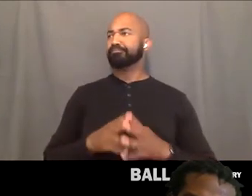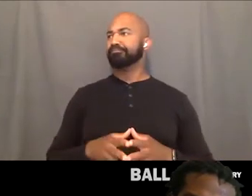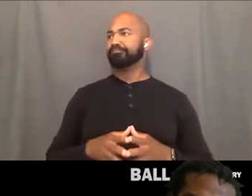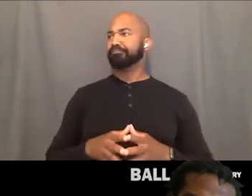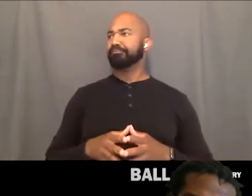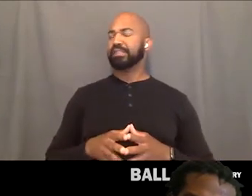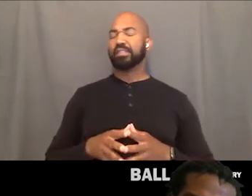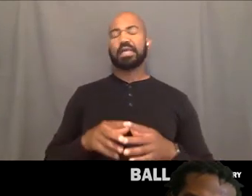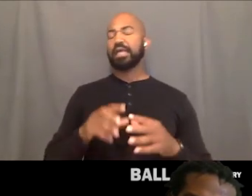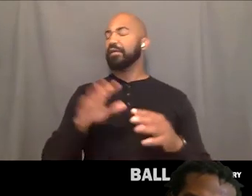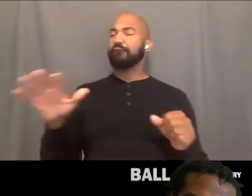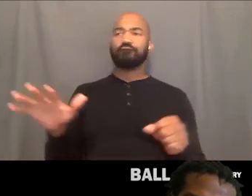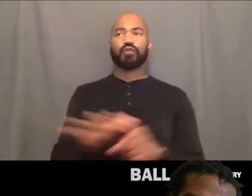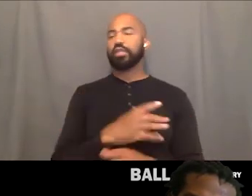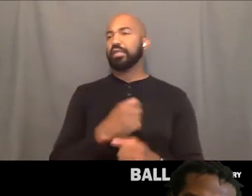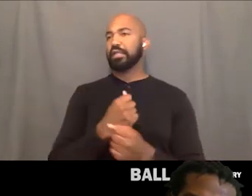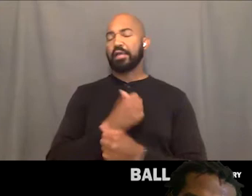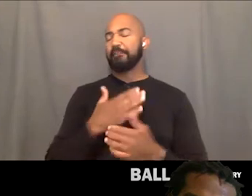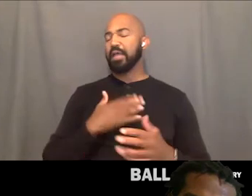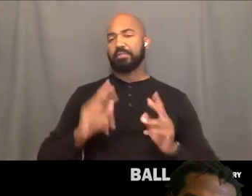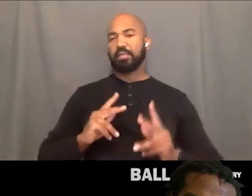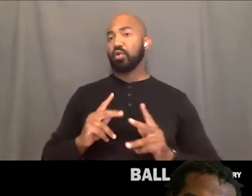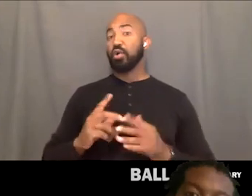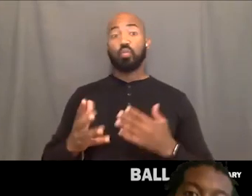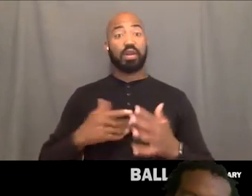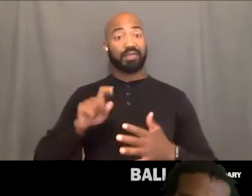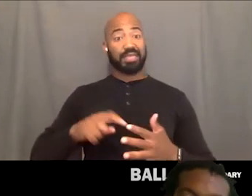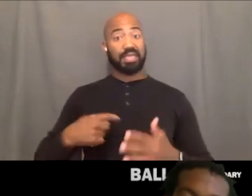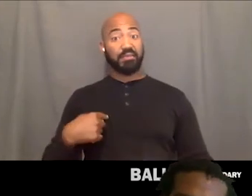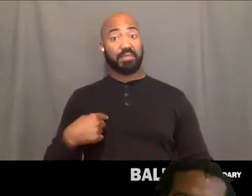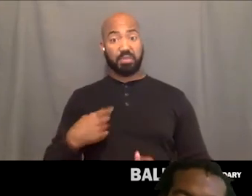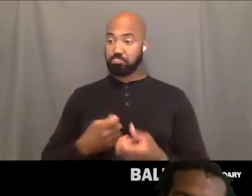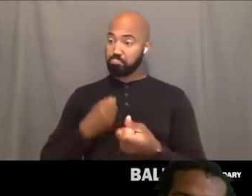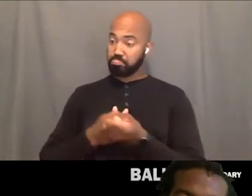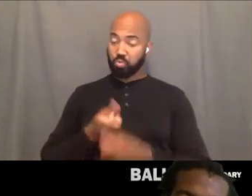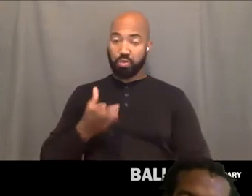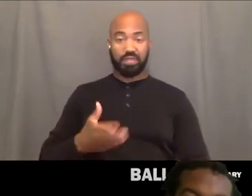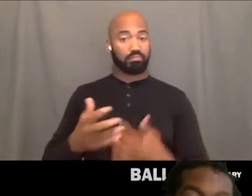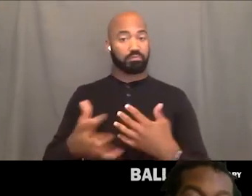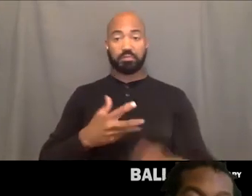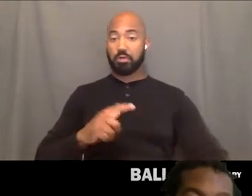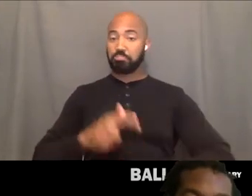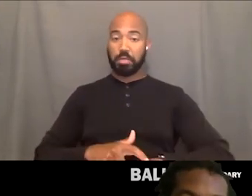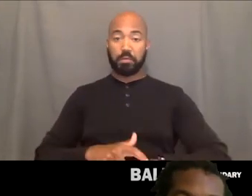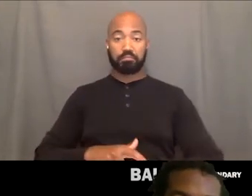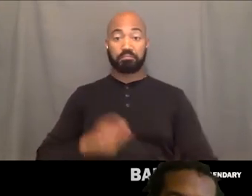so I'm wherever they need me to be at whatever time I need to be at. I know that's right.